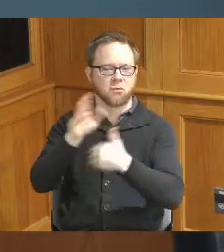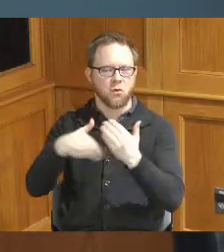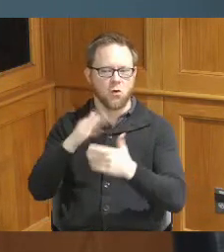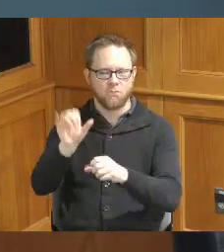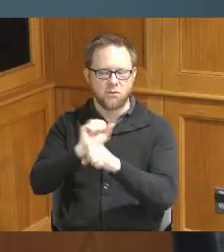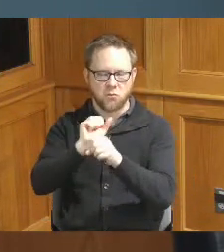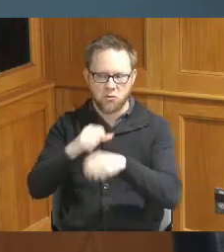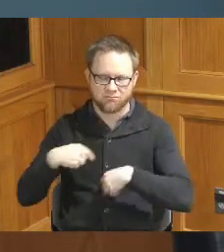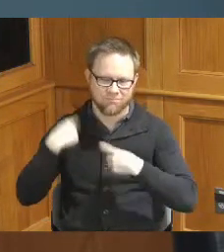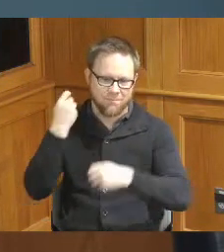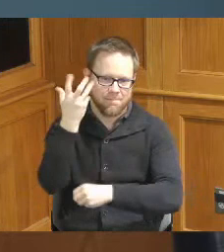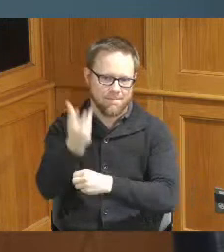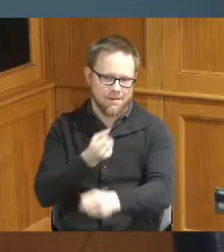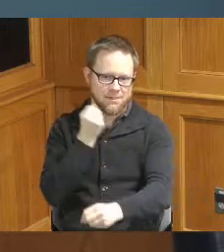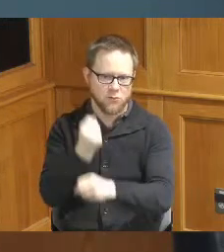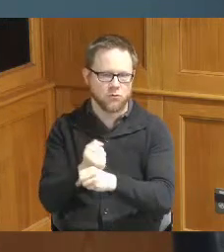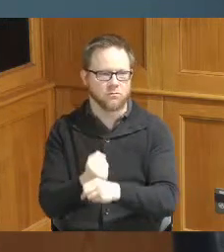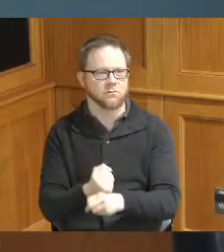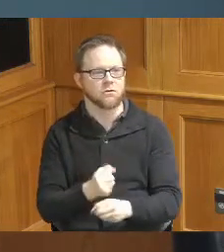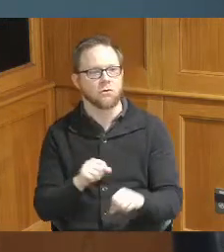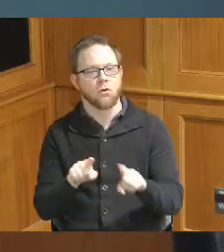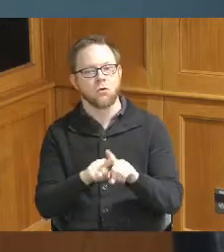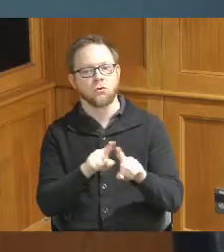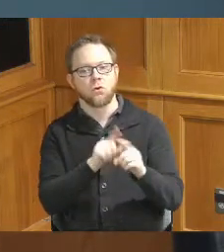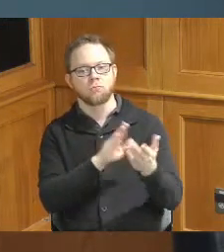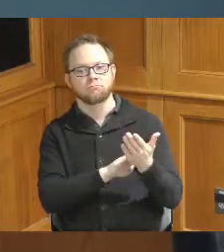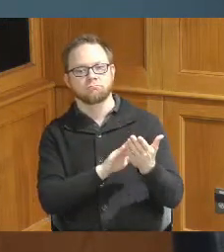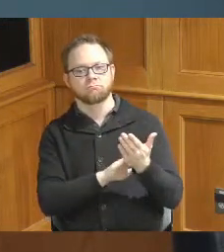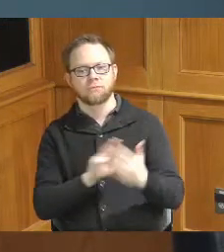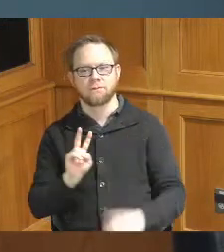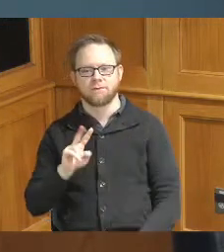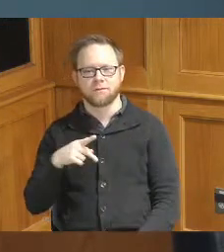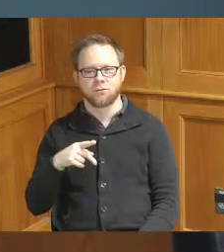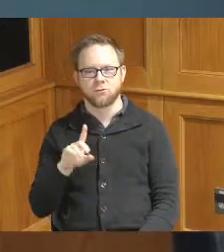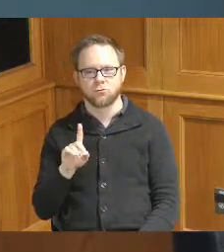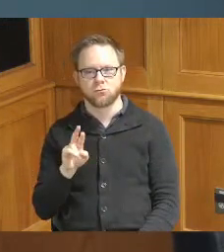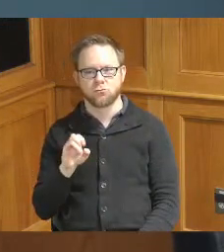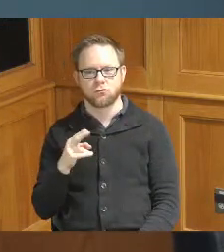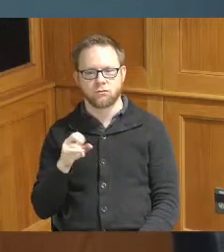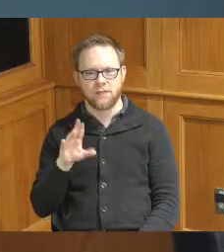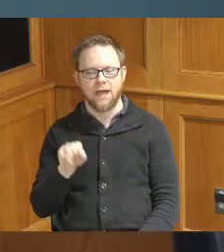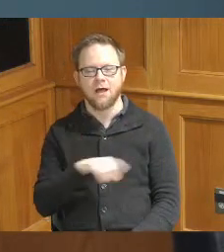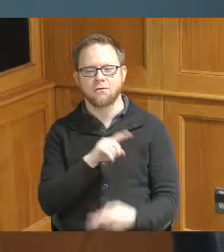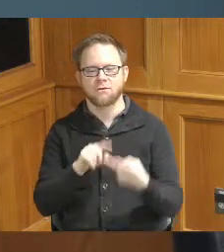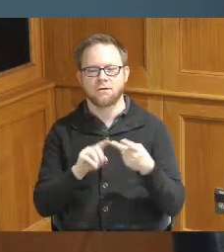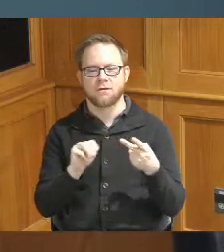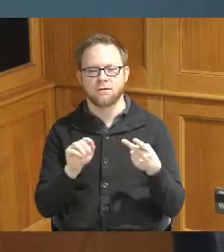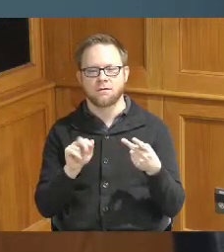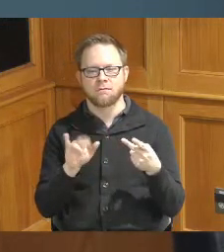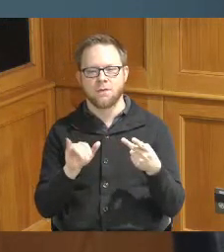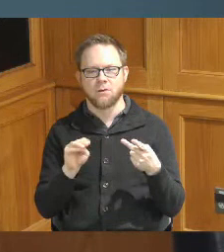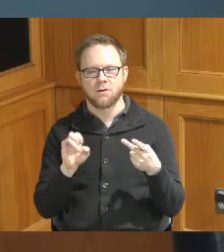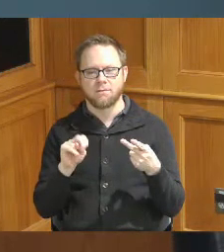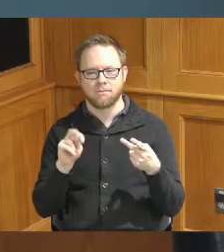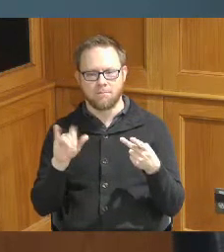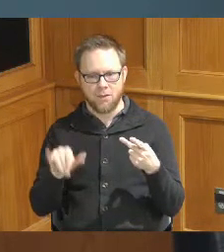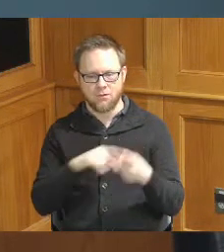one that also come in Vice President Driehaus and Mary Maui and the women and girls Commission for